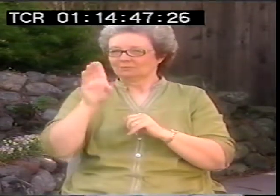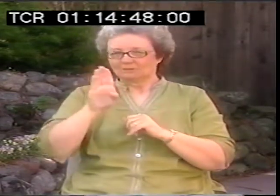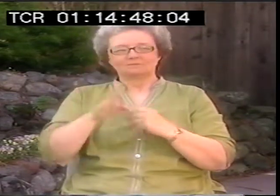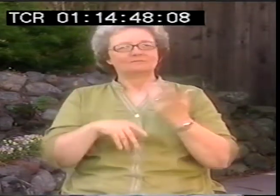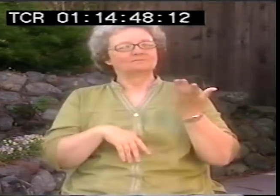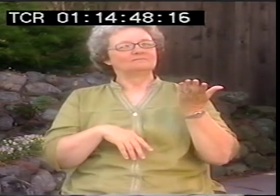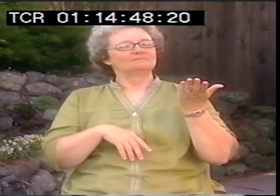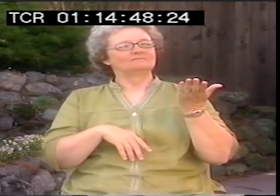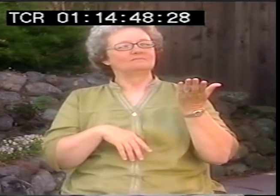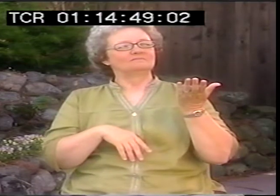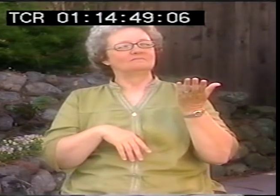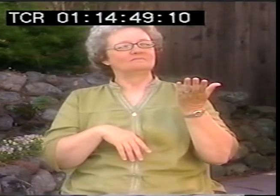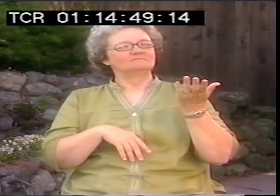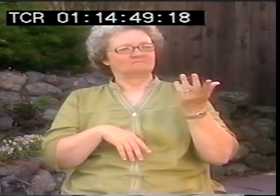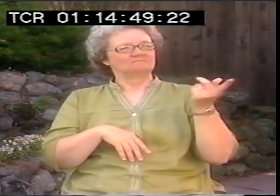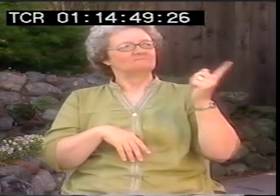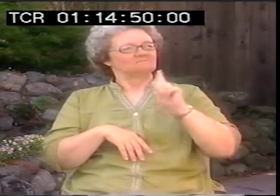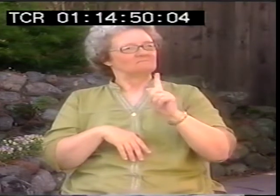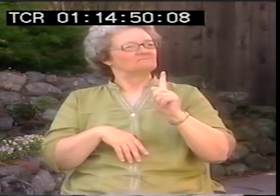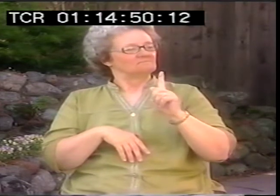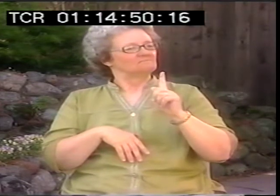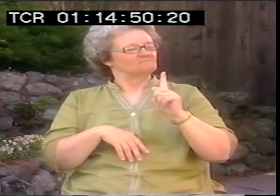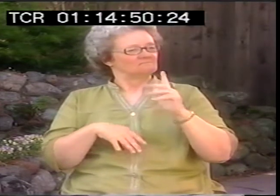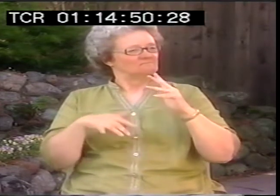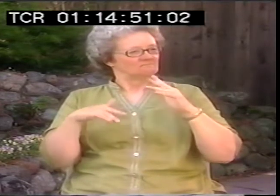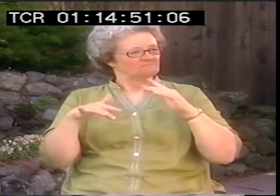Malls got a job teaching at CSD Berkeley.